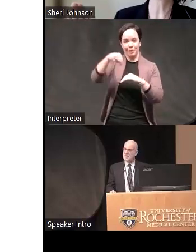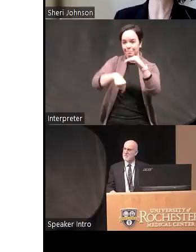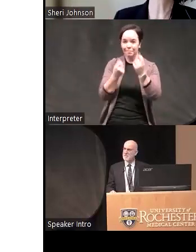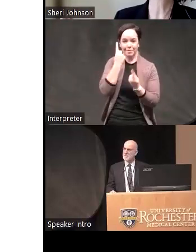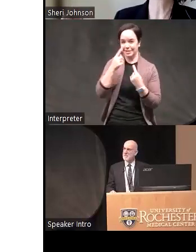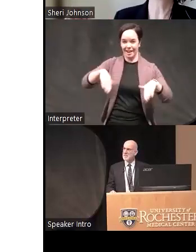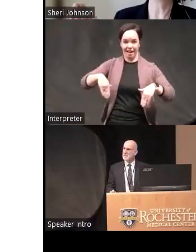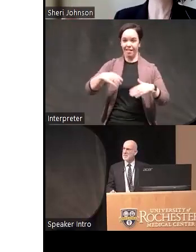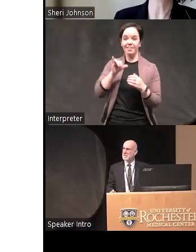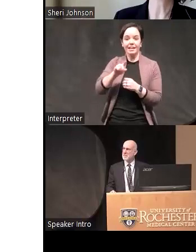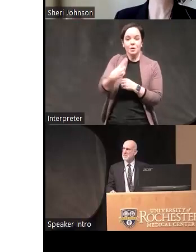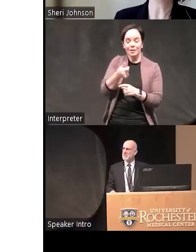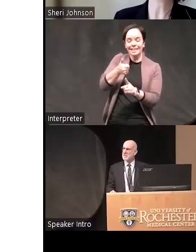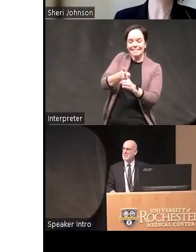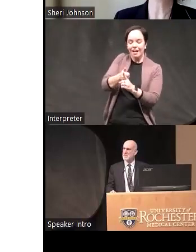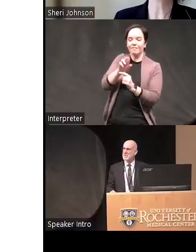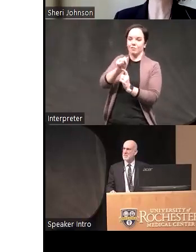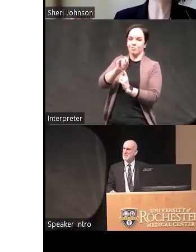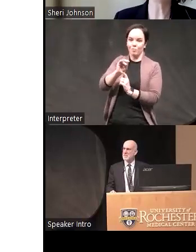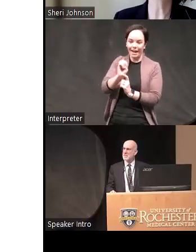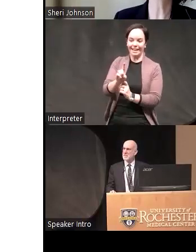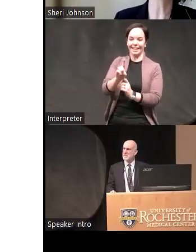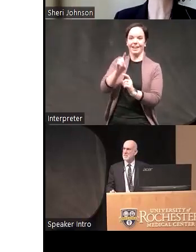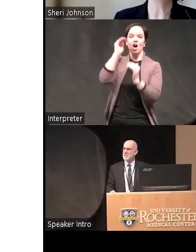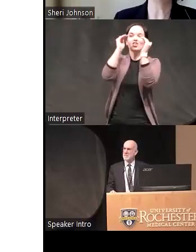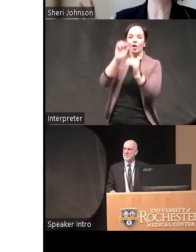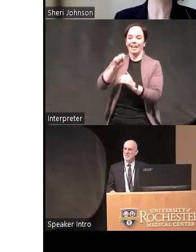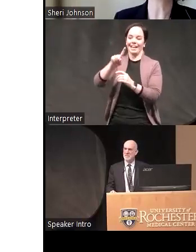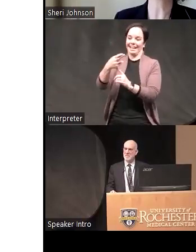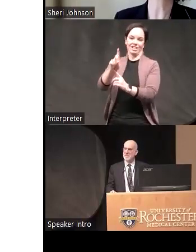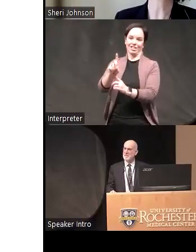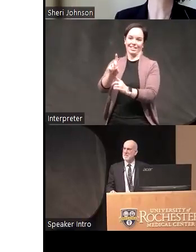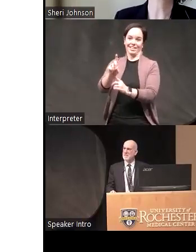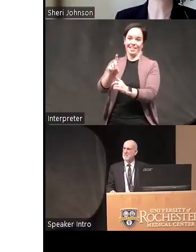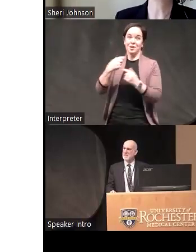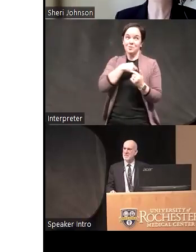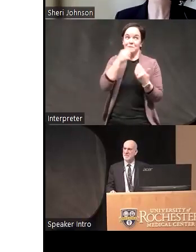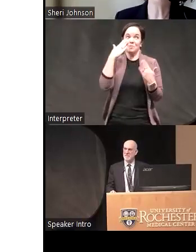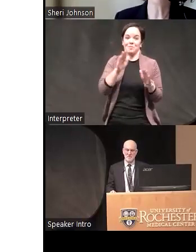with self-rated adult ADHD I would love to get in and look at what this looks like in children with